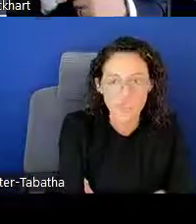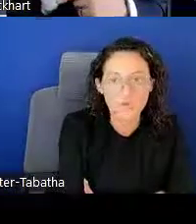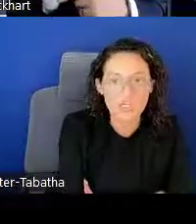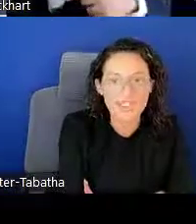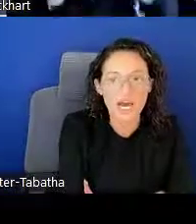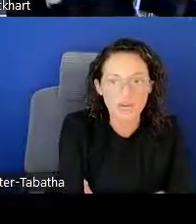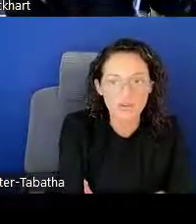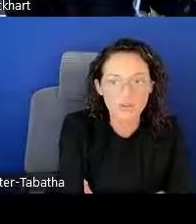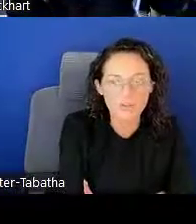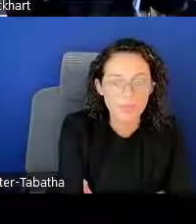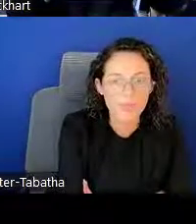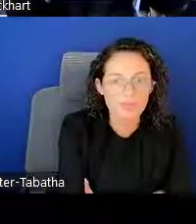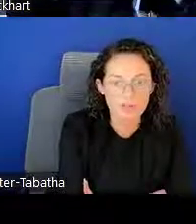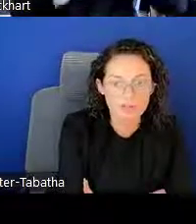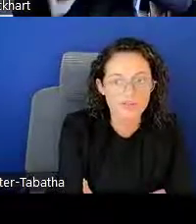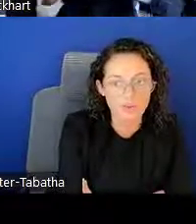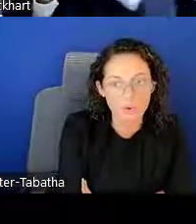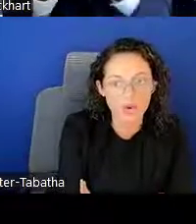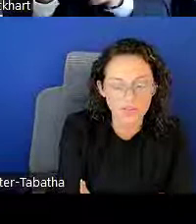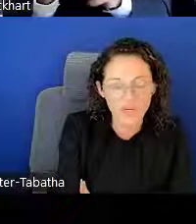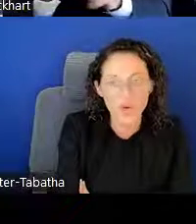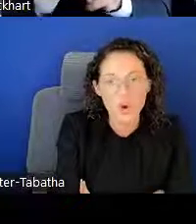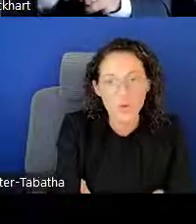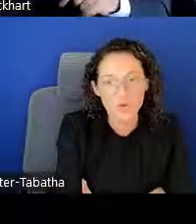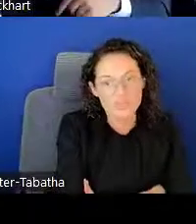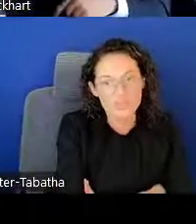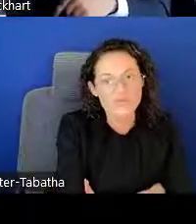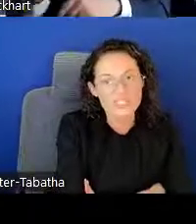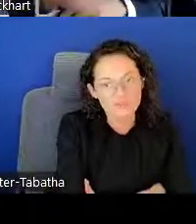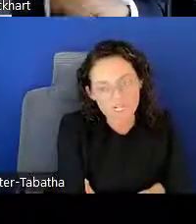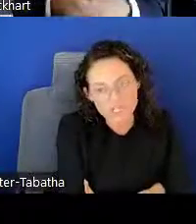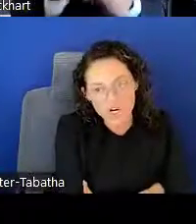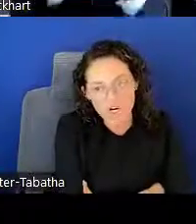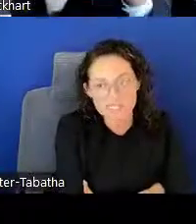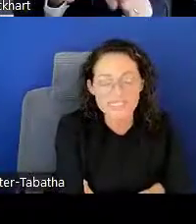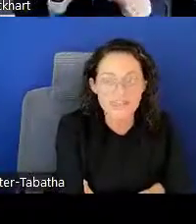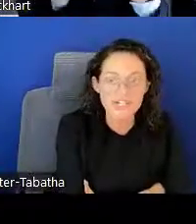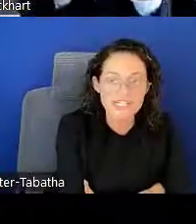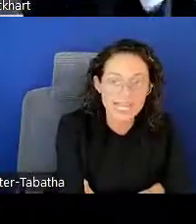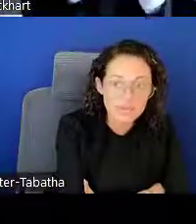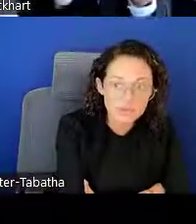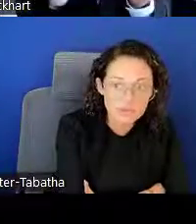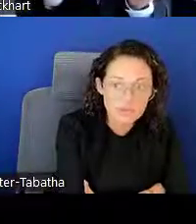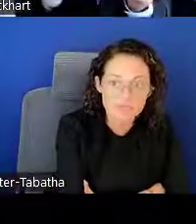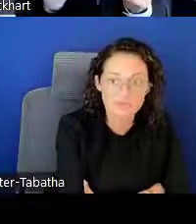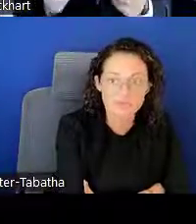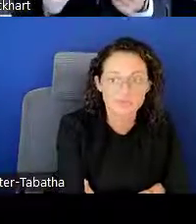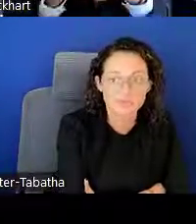and you can toggle. There's a view on there where it'll show different charts, different tables.